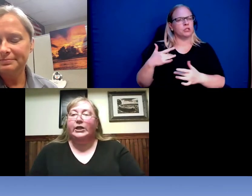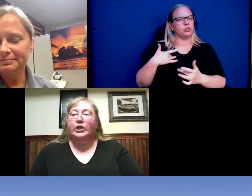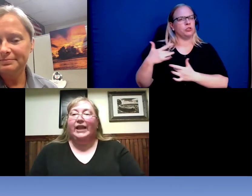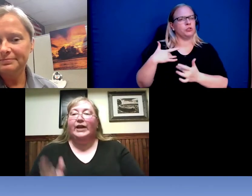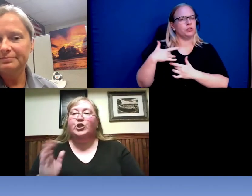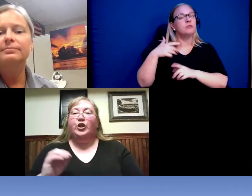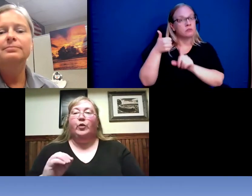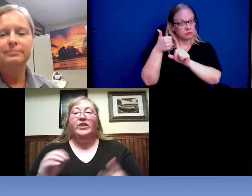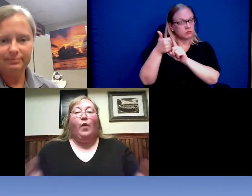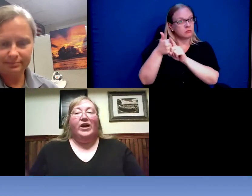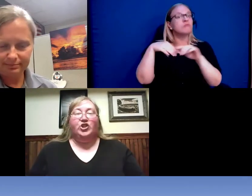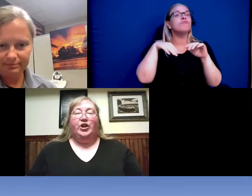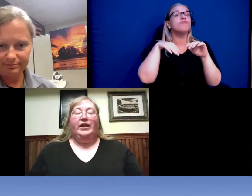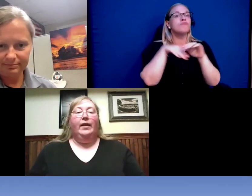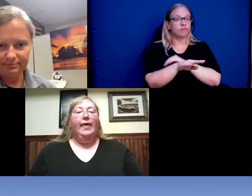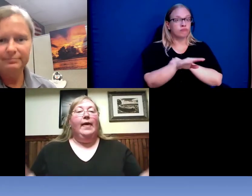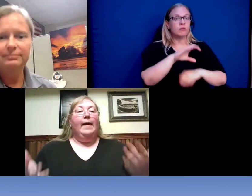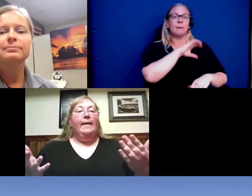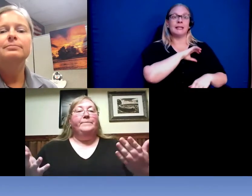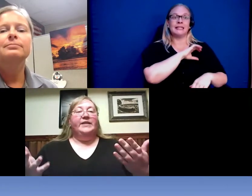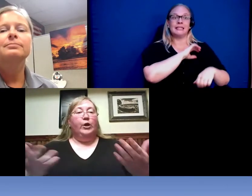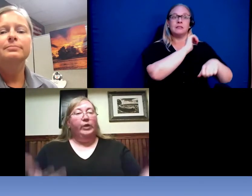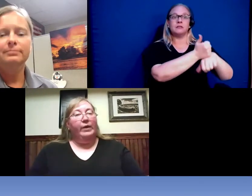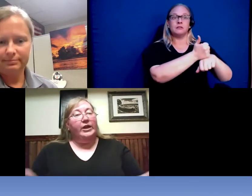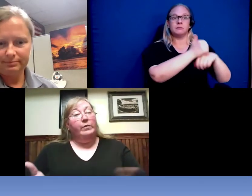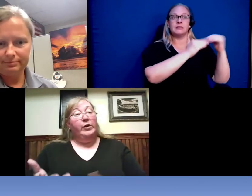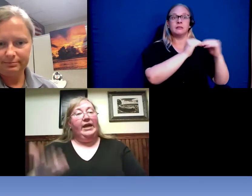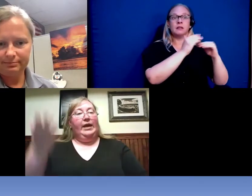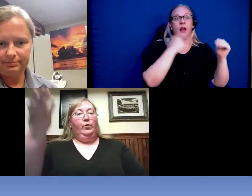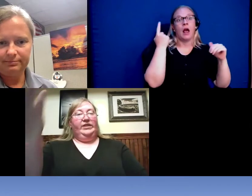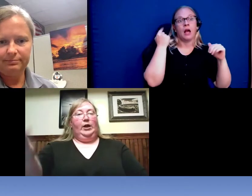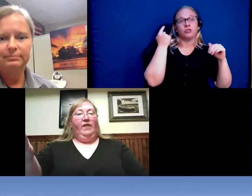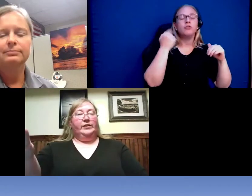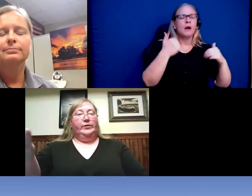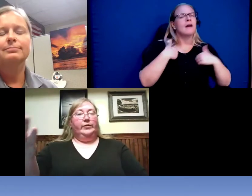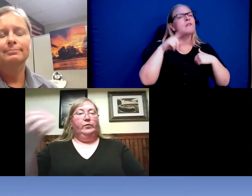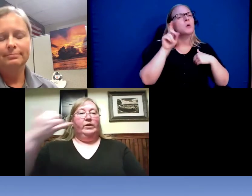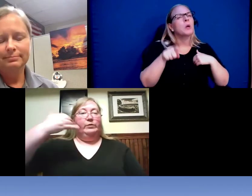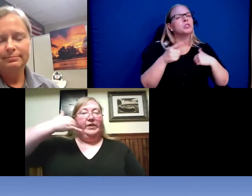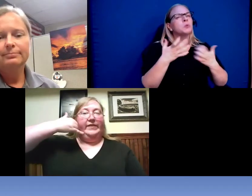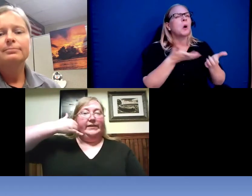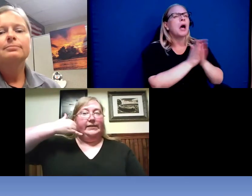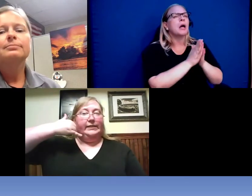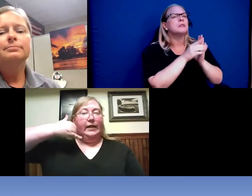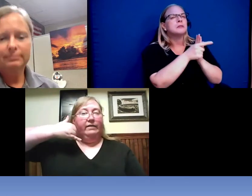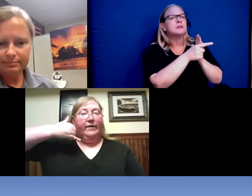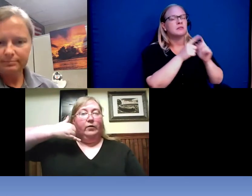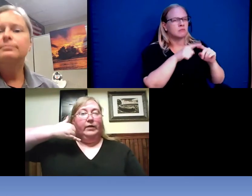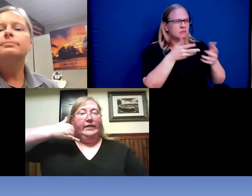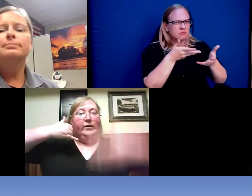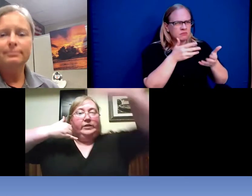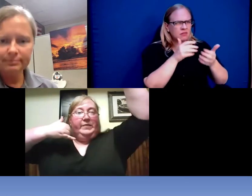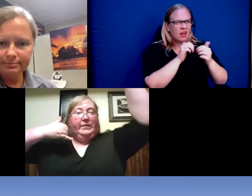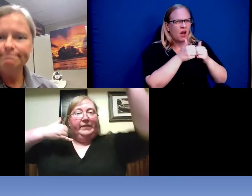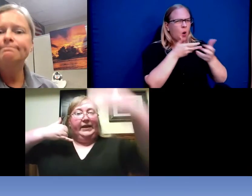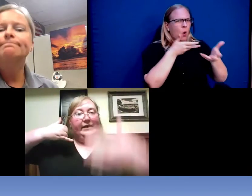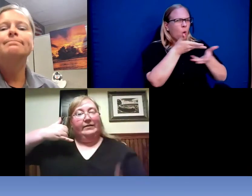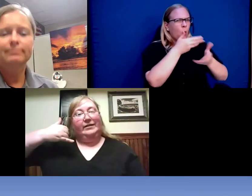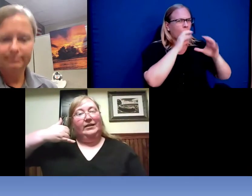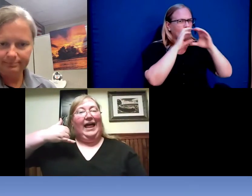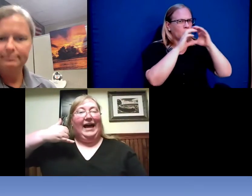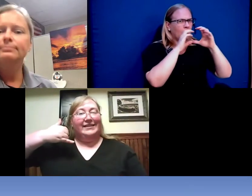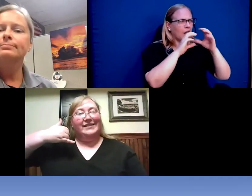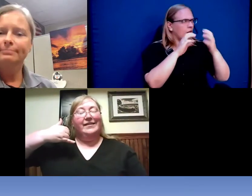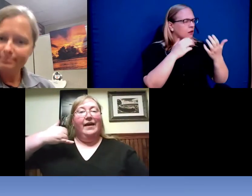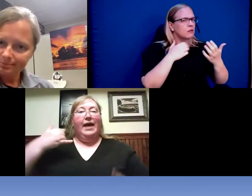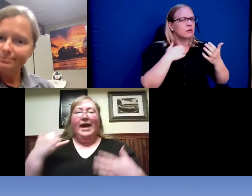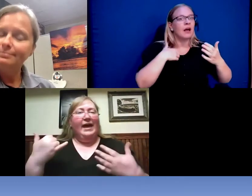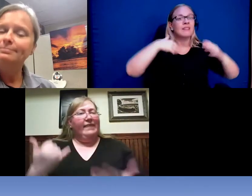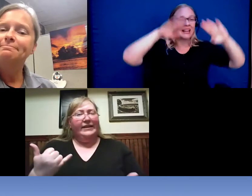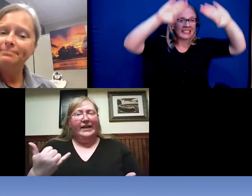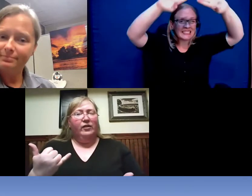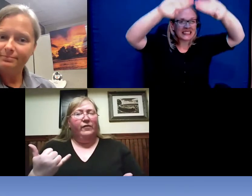police station last year and the telephone